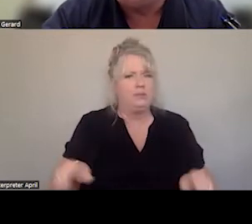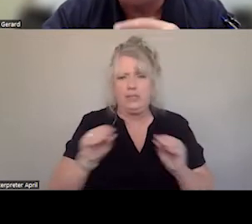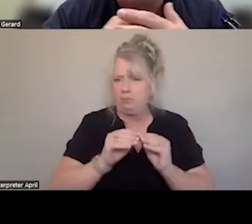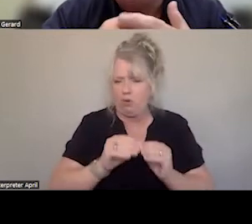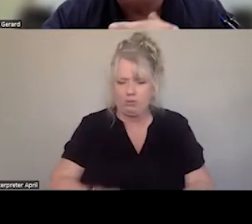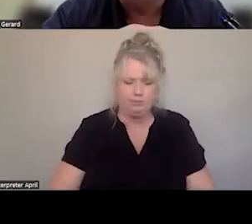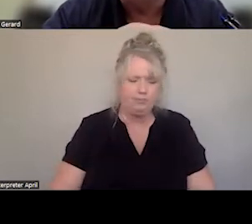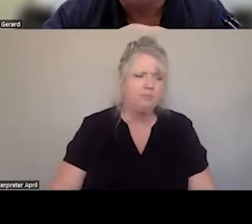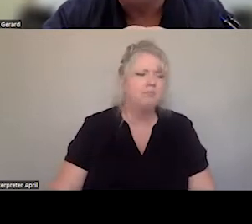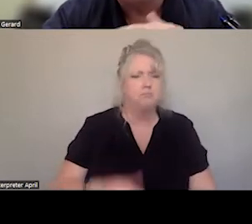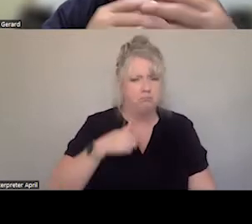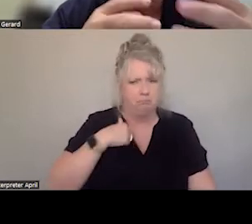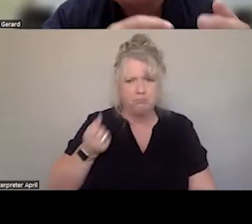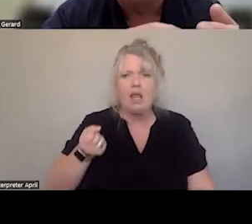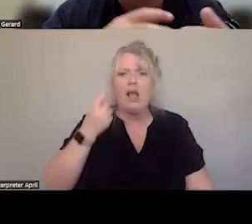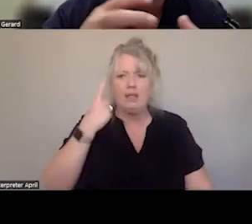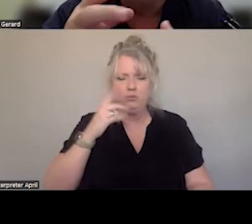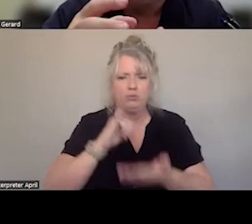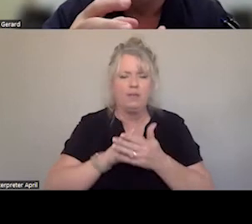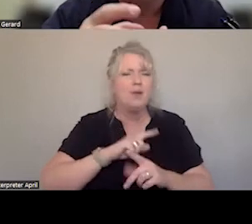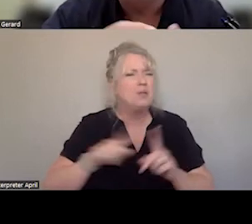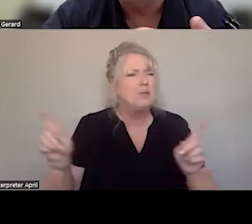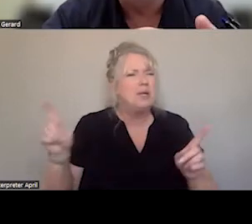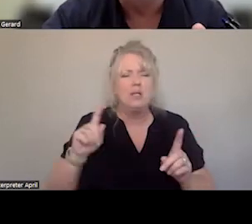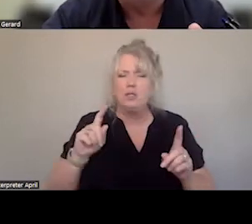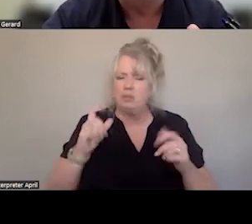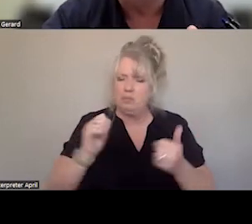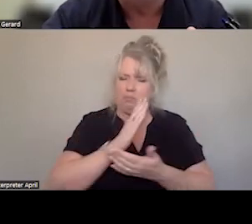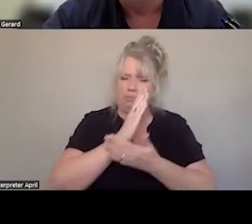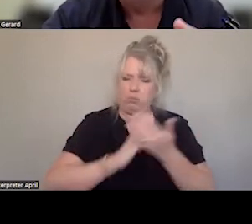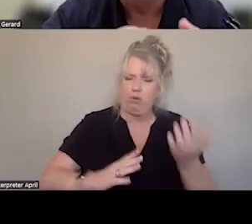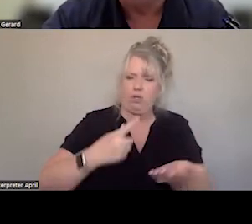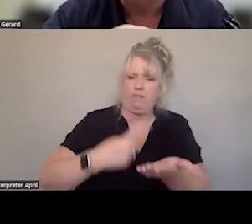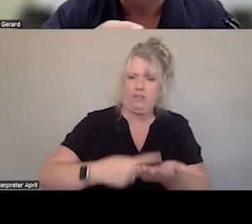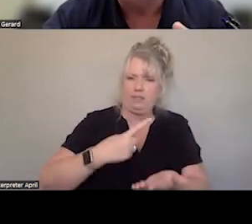I CAN UNDERSTAND THAT. BUT THEY HAVE TO BE PART OF THE DISCUSSION. AND THEY HAVE TO BE PART OF